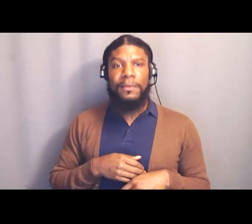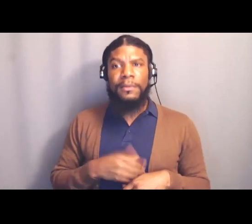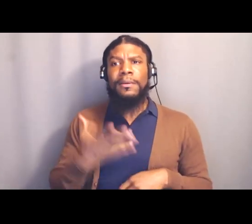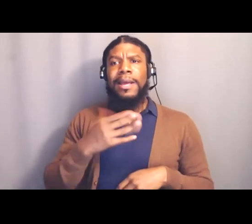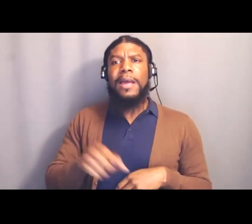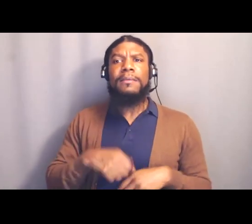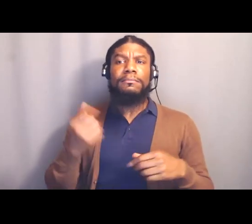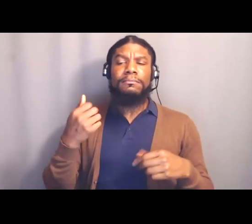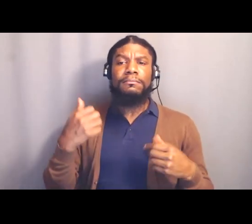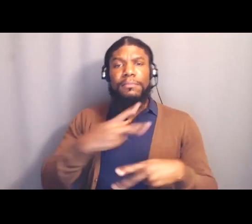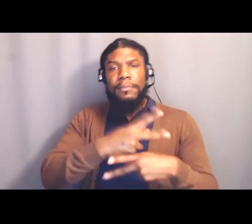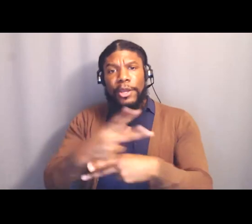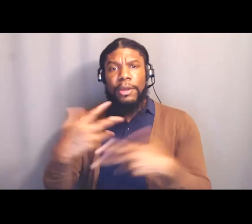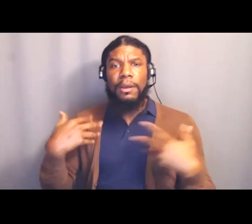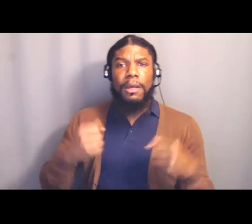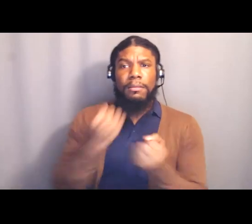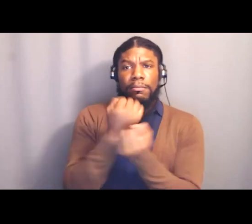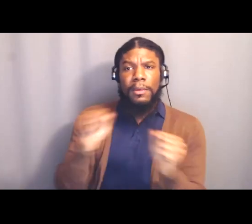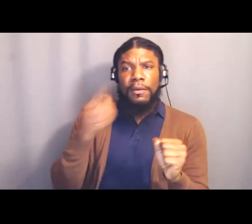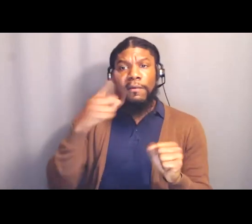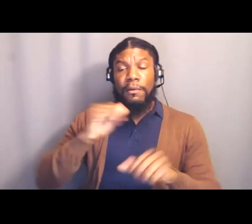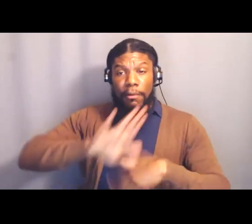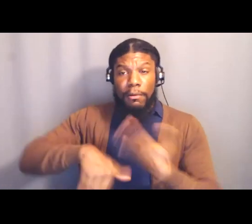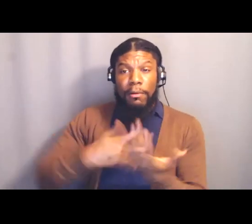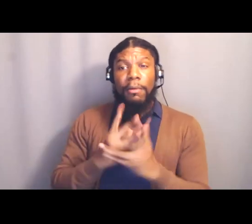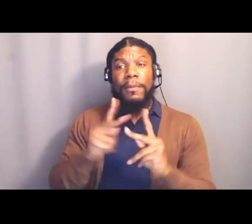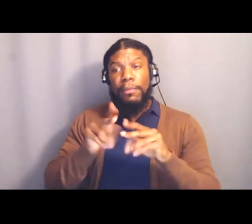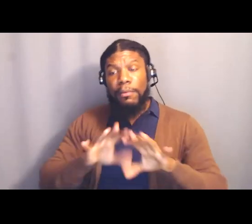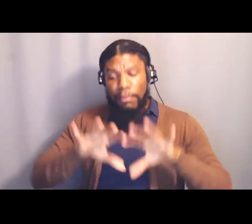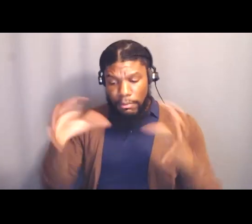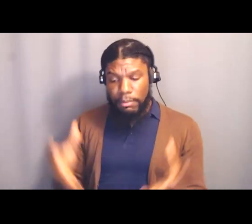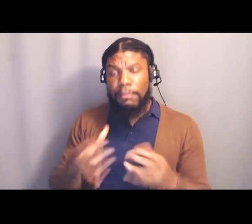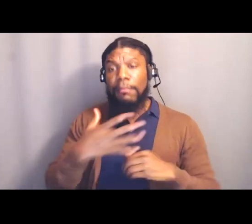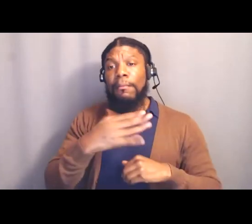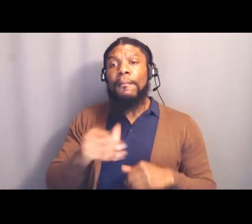throughout the world and of women and marginalized persons. It's not complete, there's still a part